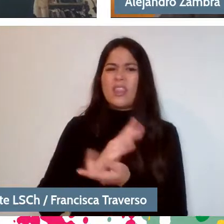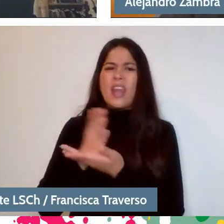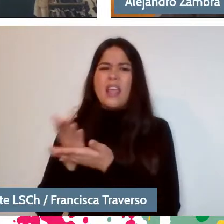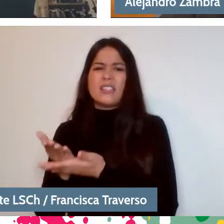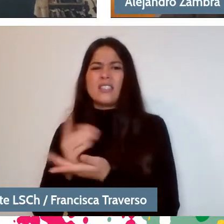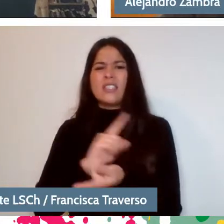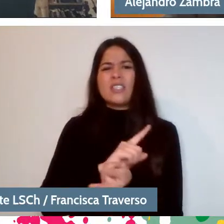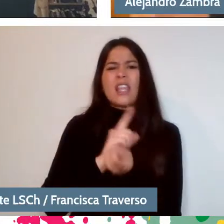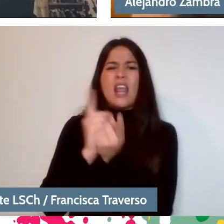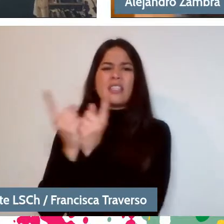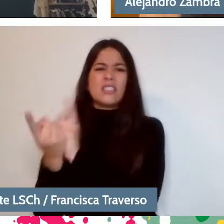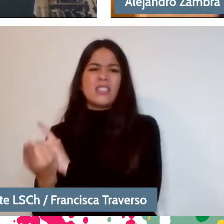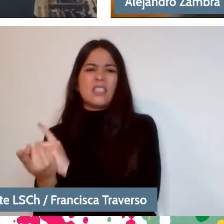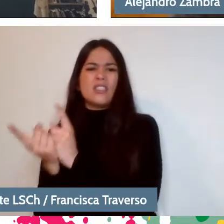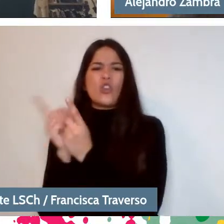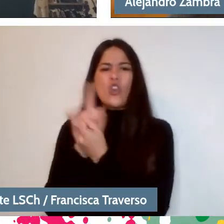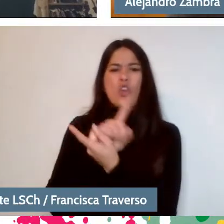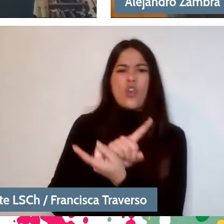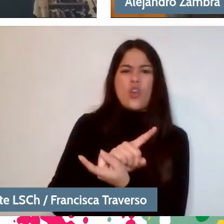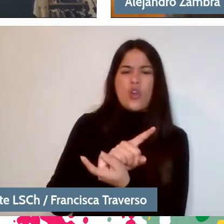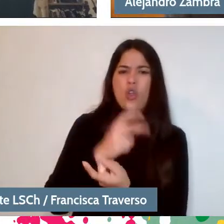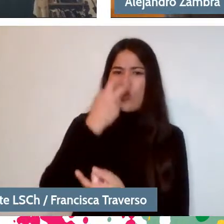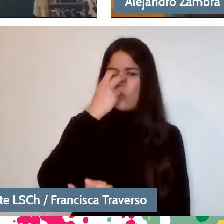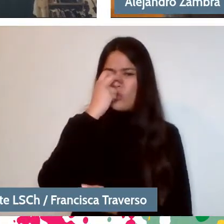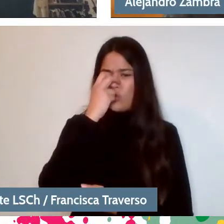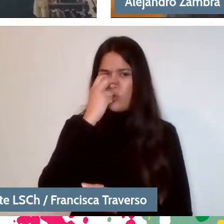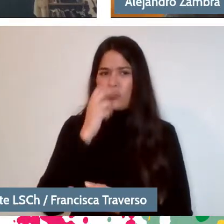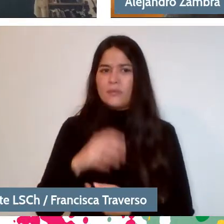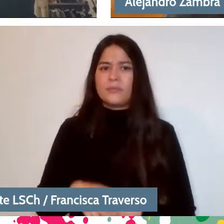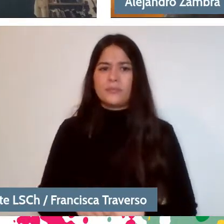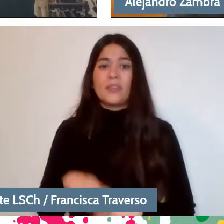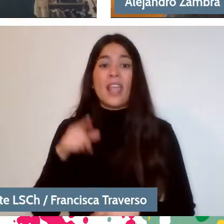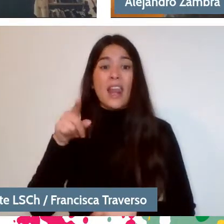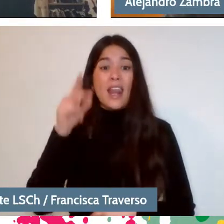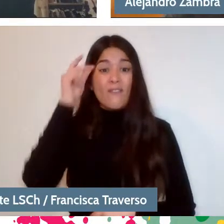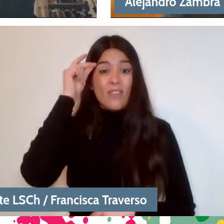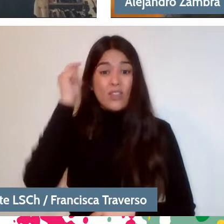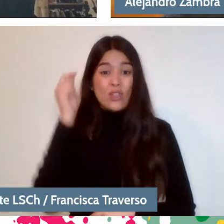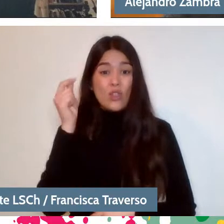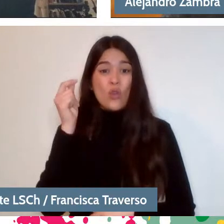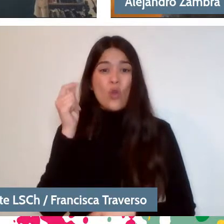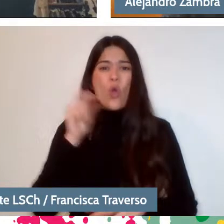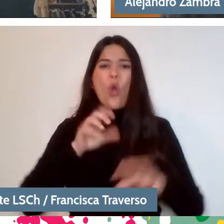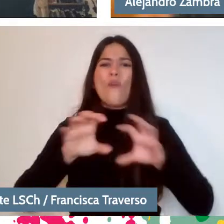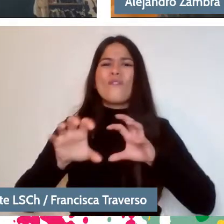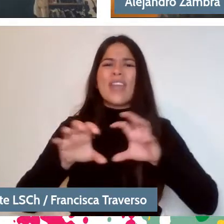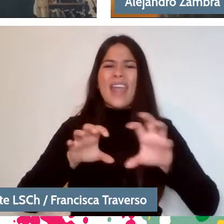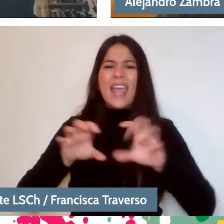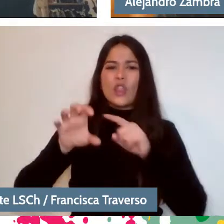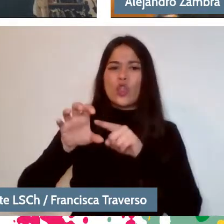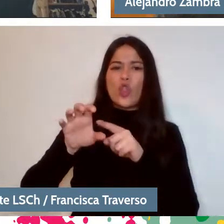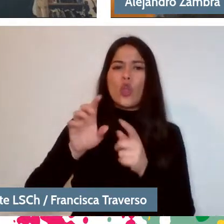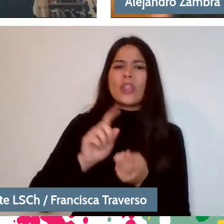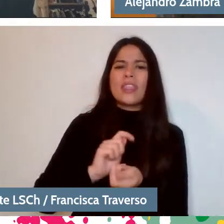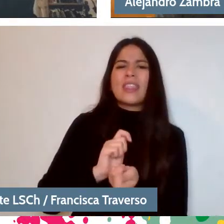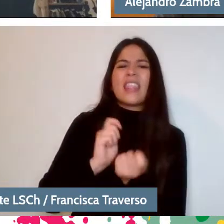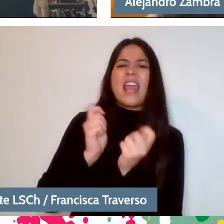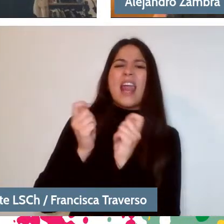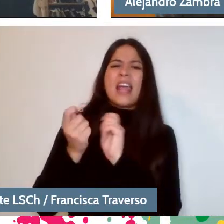Well, he is the inventor of that concept of transitional objects. It catches my attention.